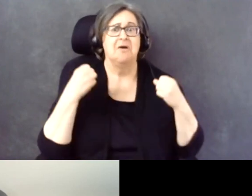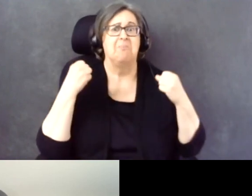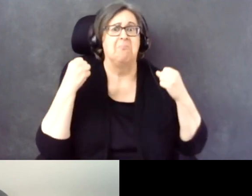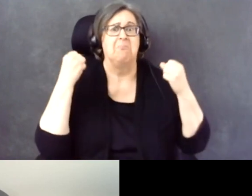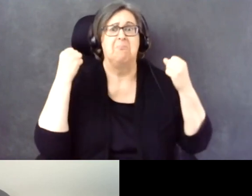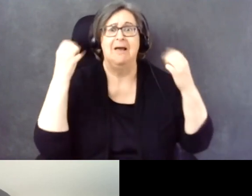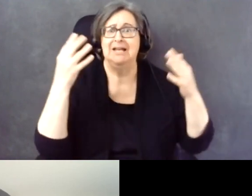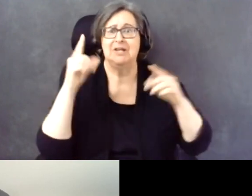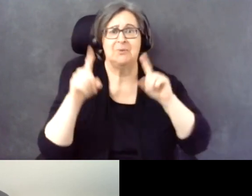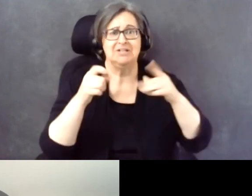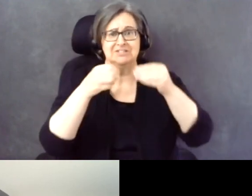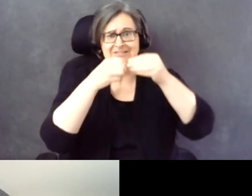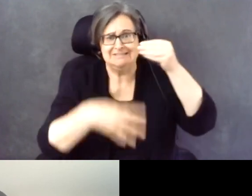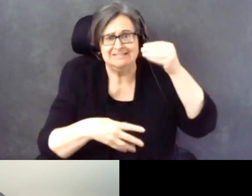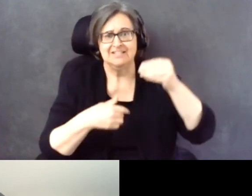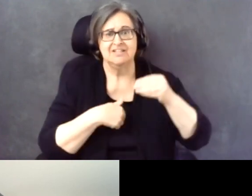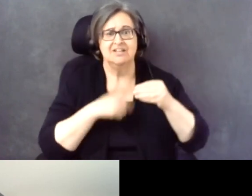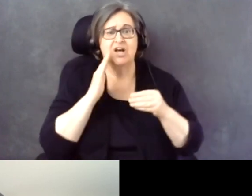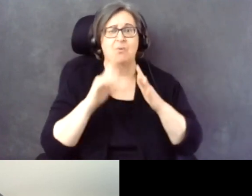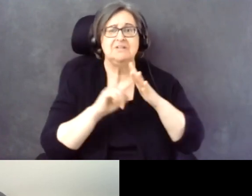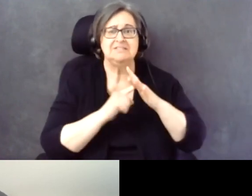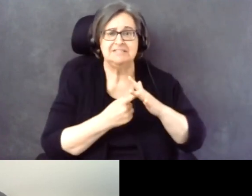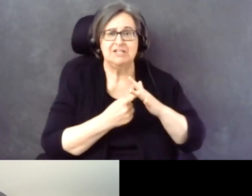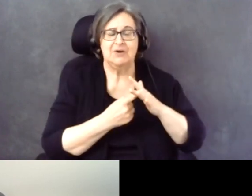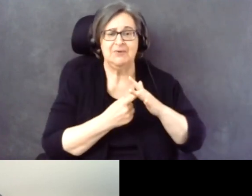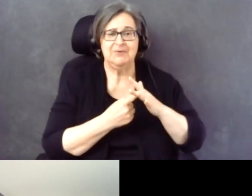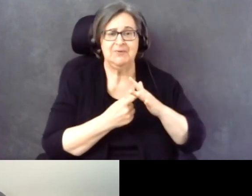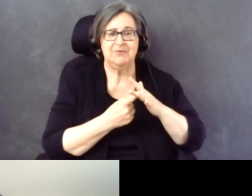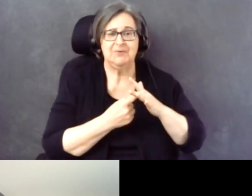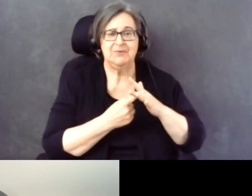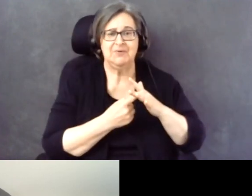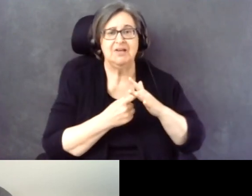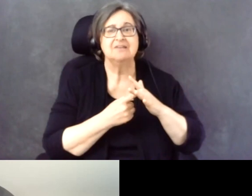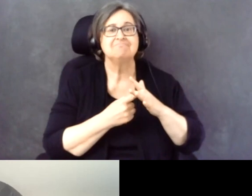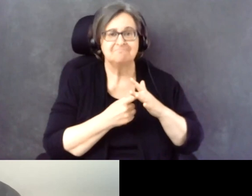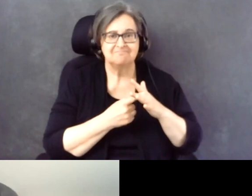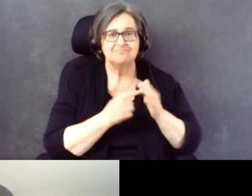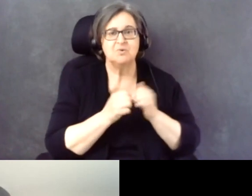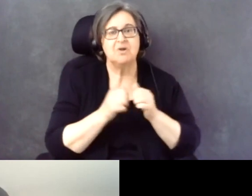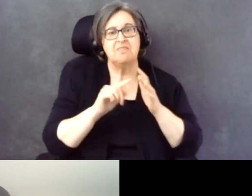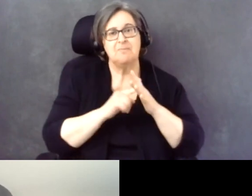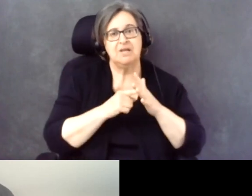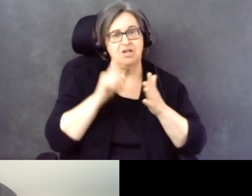So I'm going to start with one that kind of gets towards the beginning of your research process.